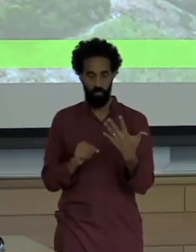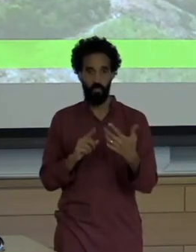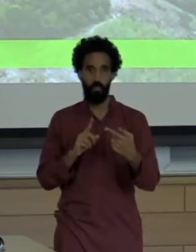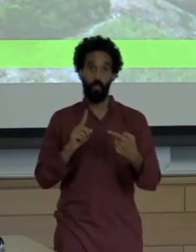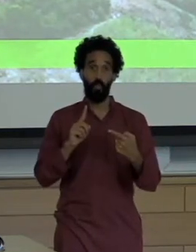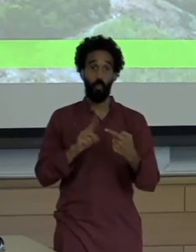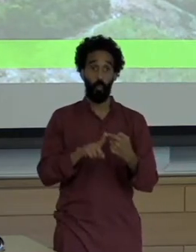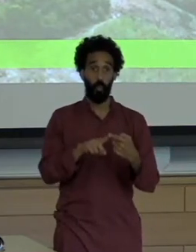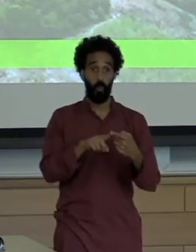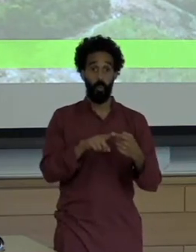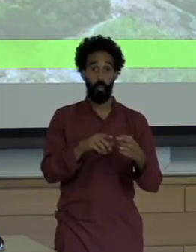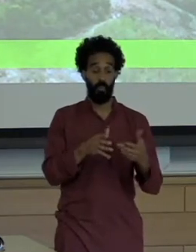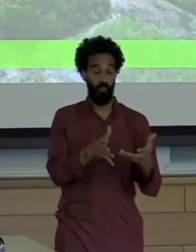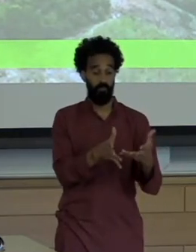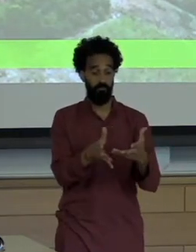The damage extends beyond.